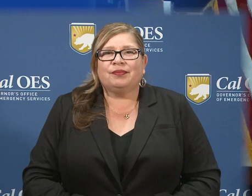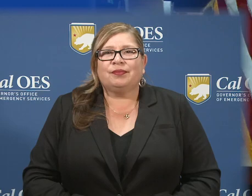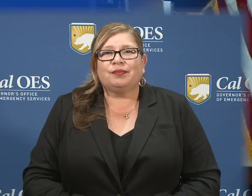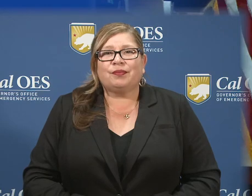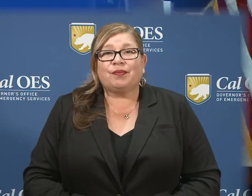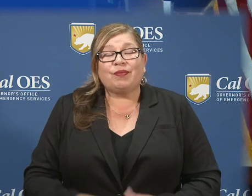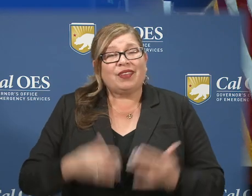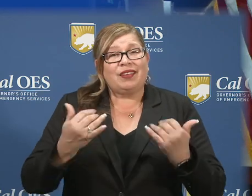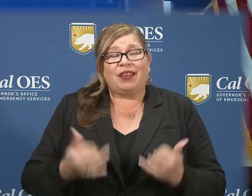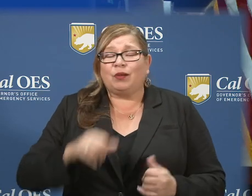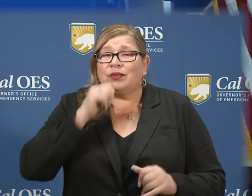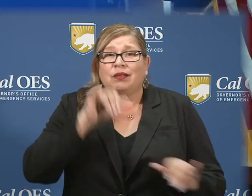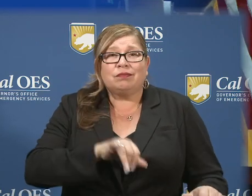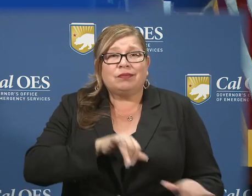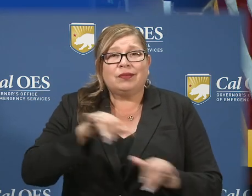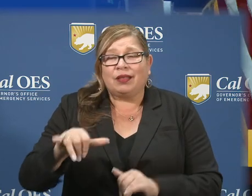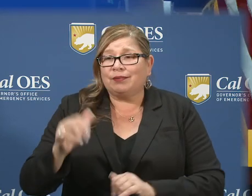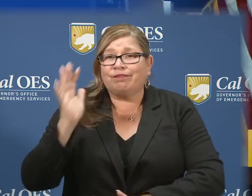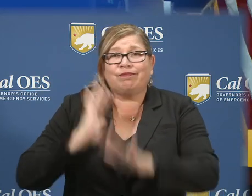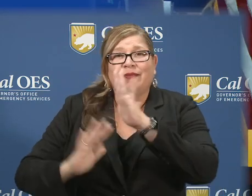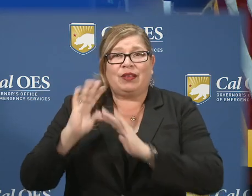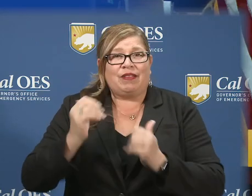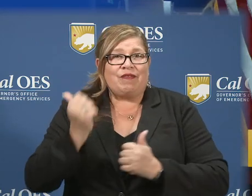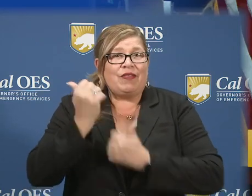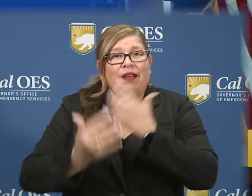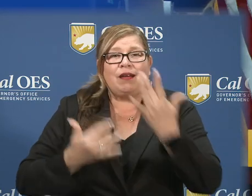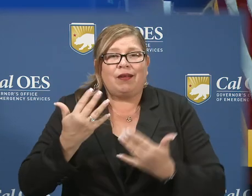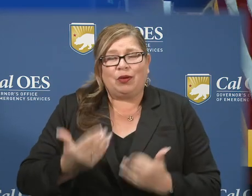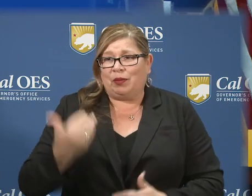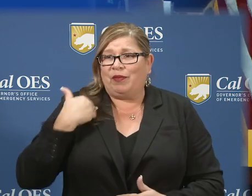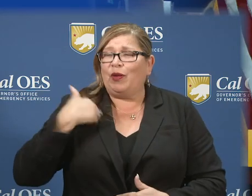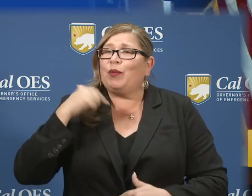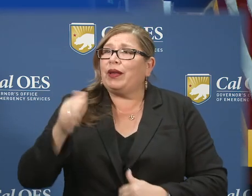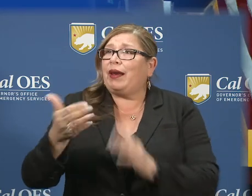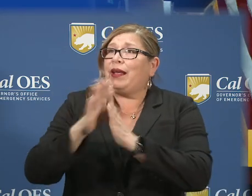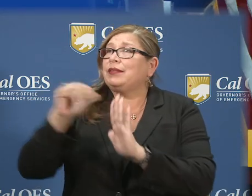It's not just like maybe a fire where we were able to go out of state and get